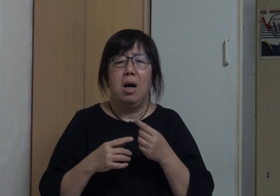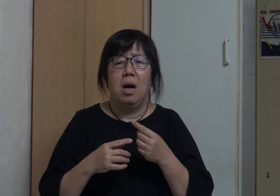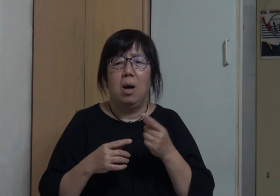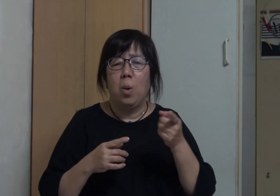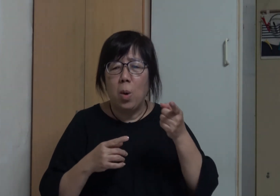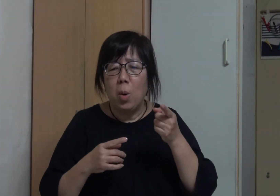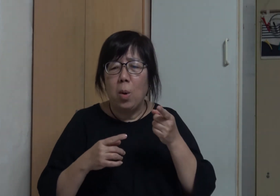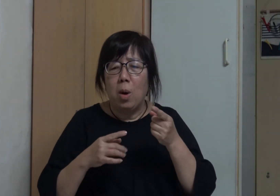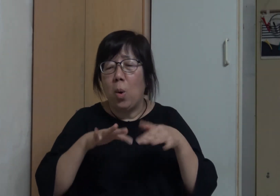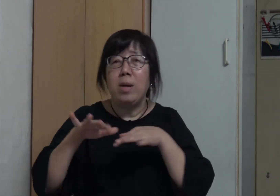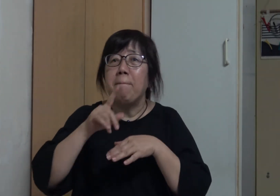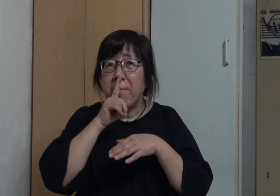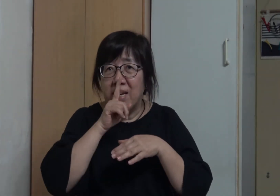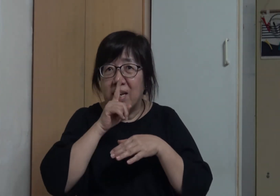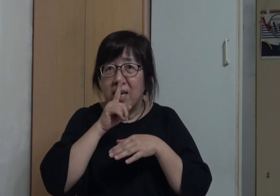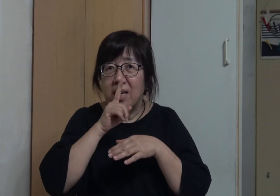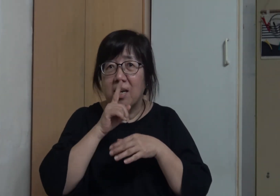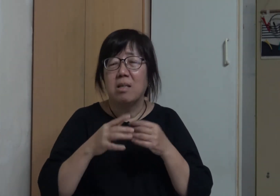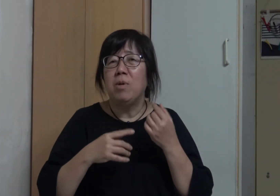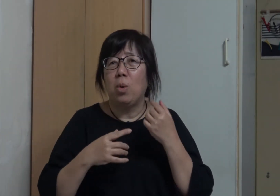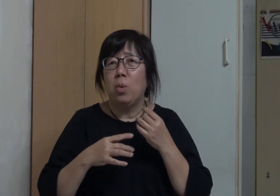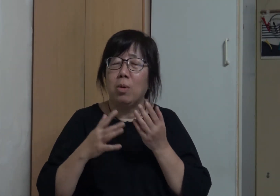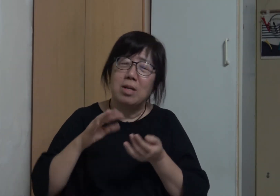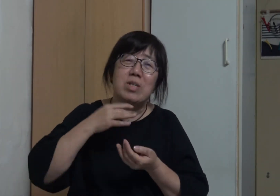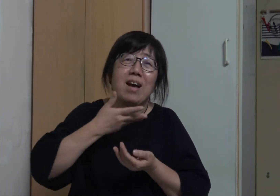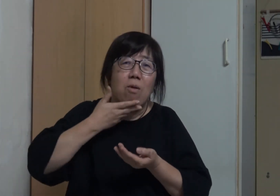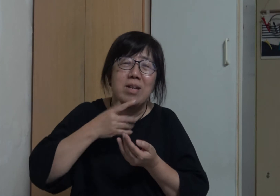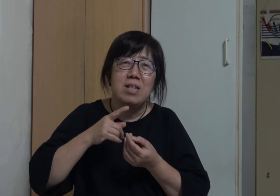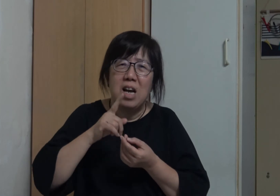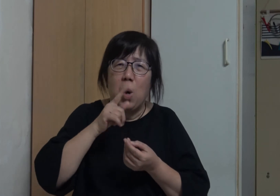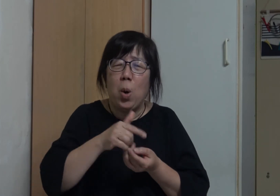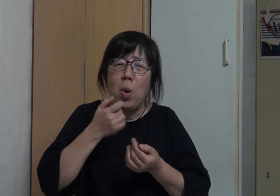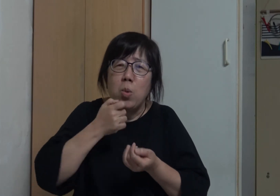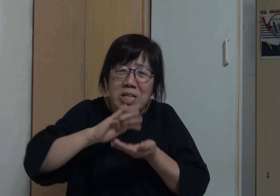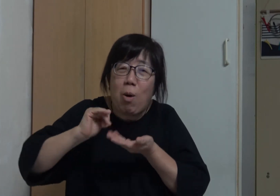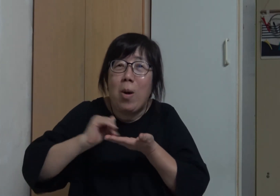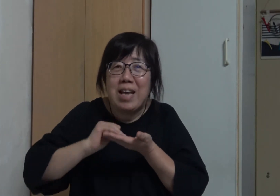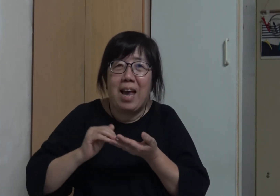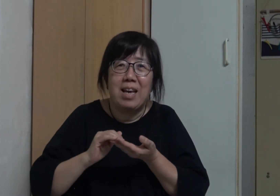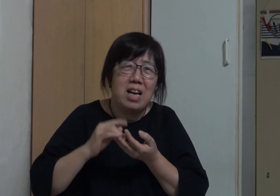Hoi Yan's mom loved to keep things clean